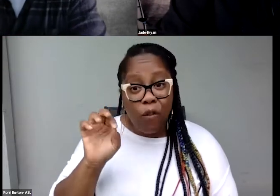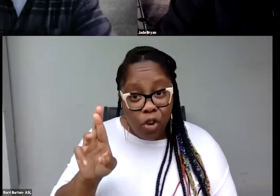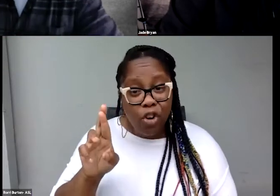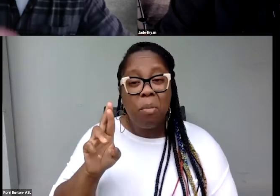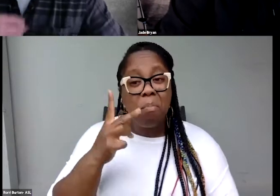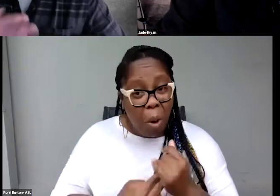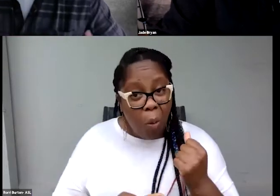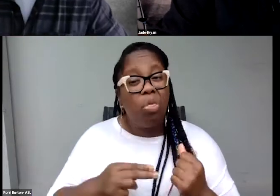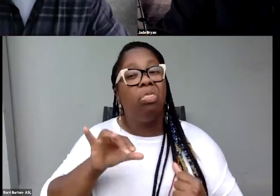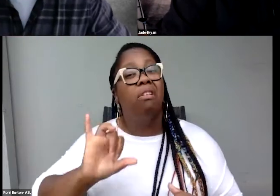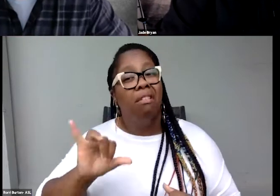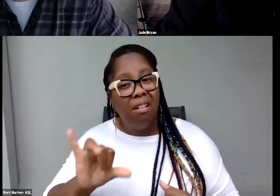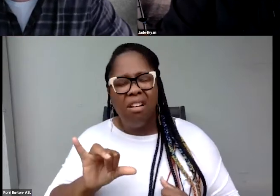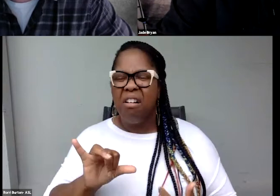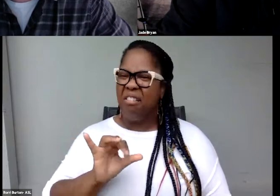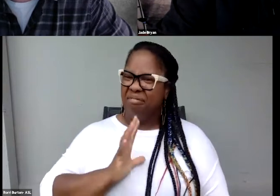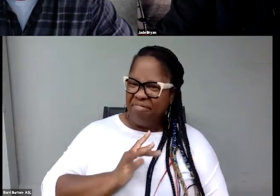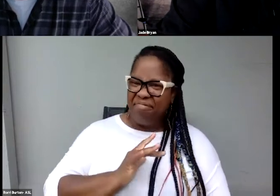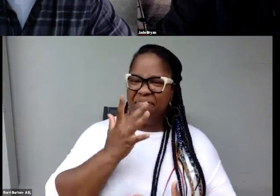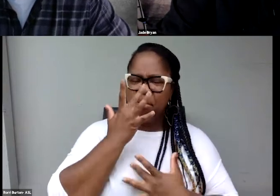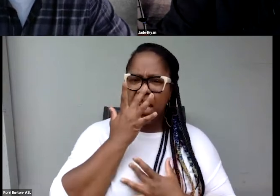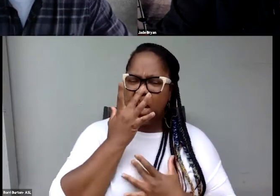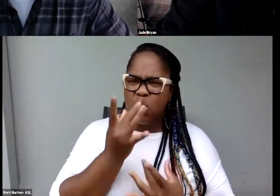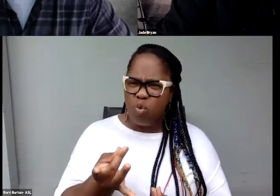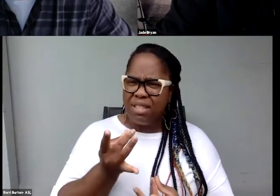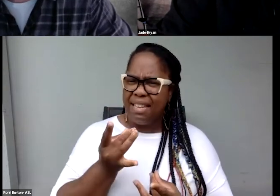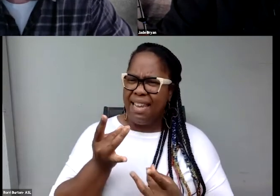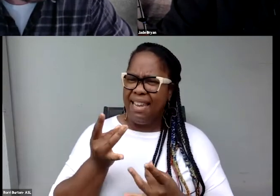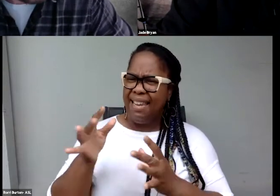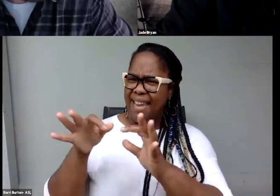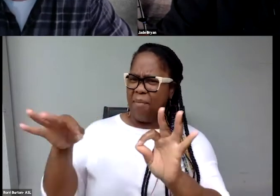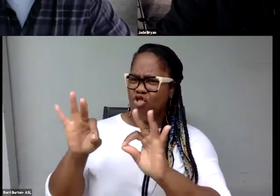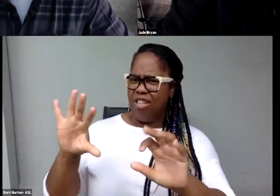And so that's a really interesting captioning challenge.